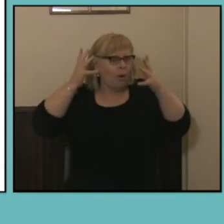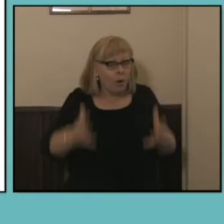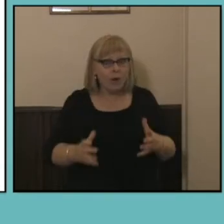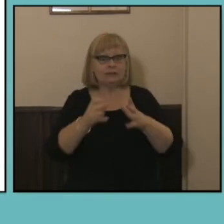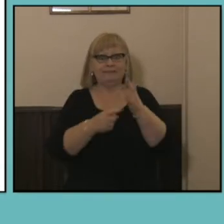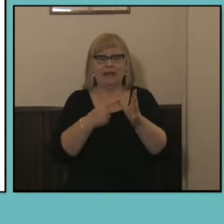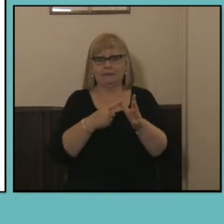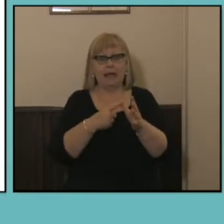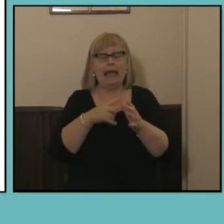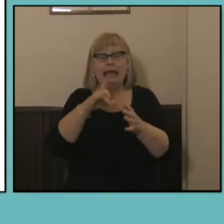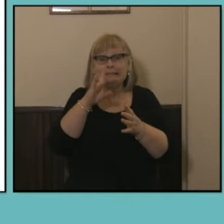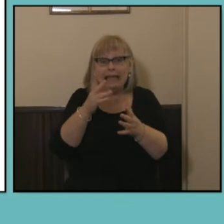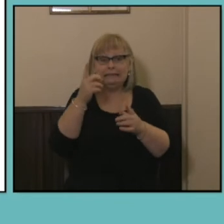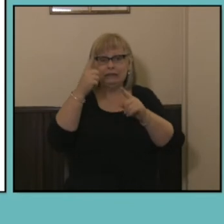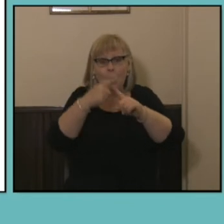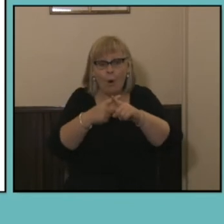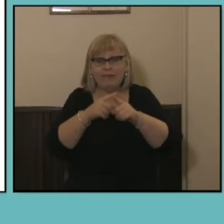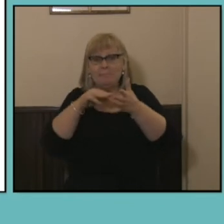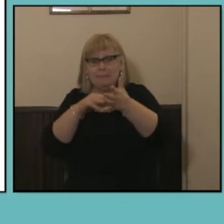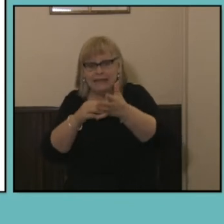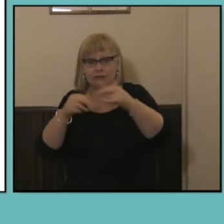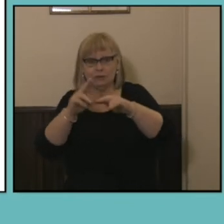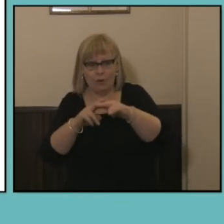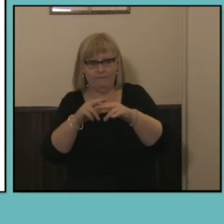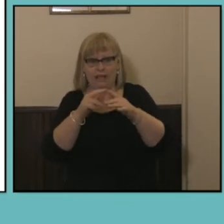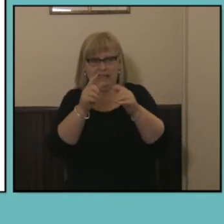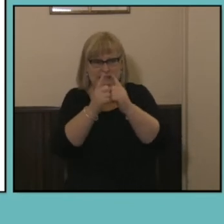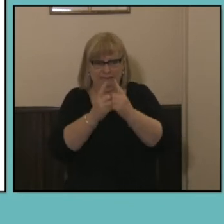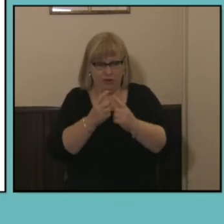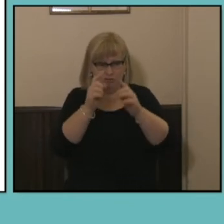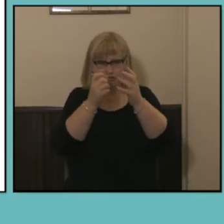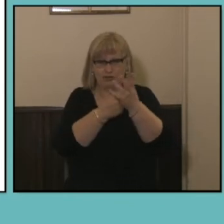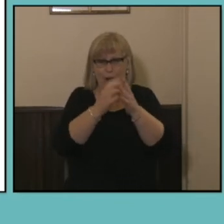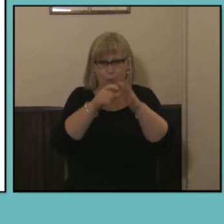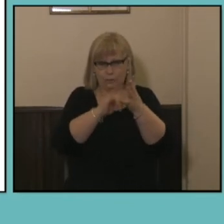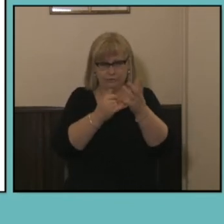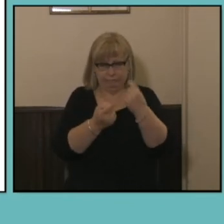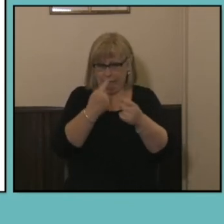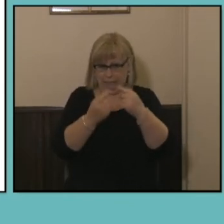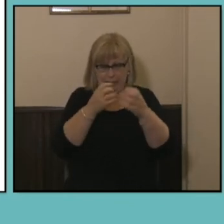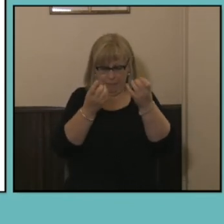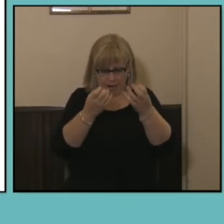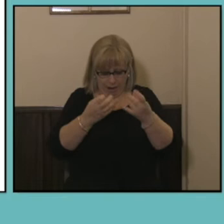of millions of records of information about the employment status and the